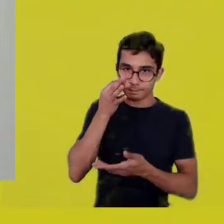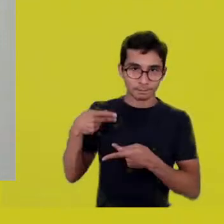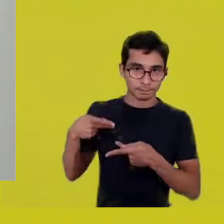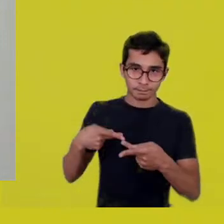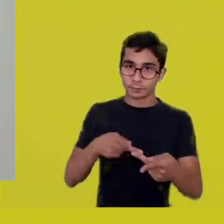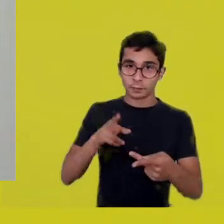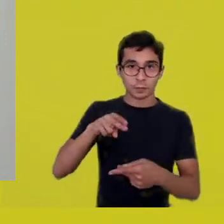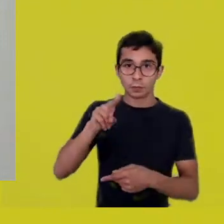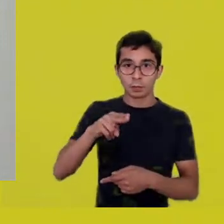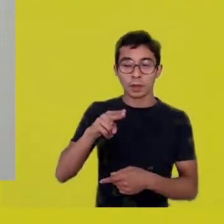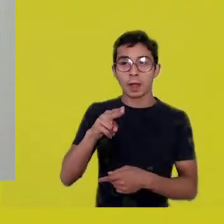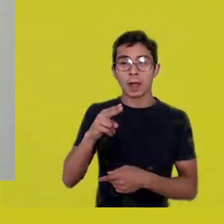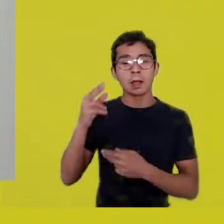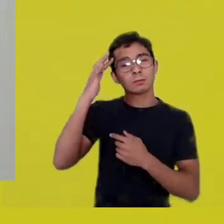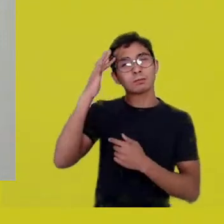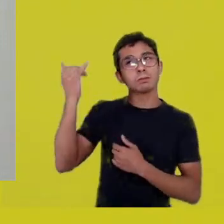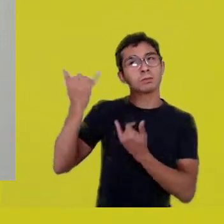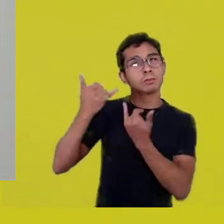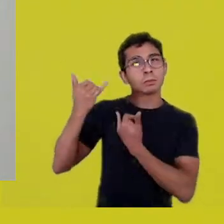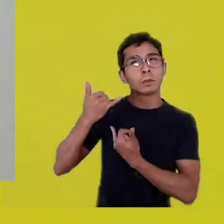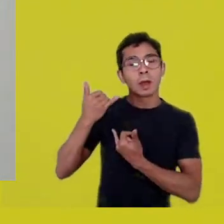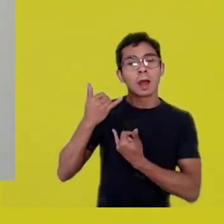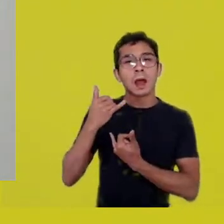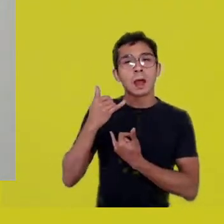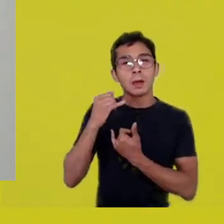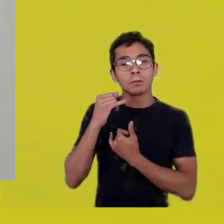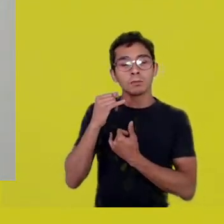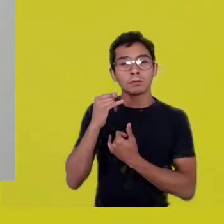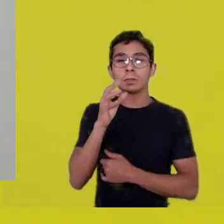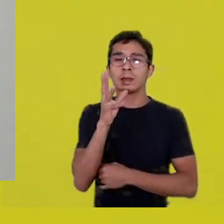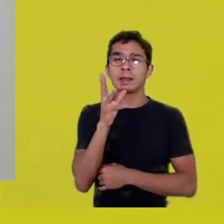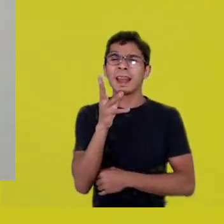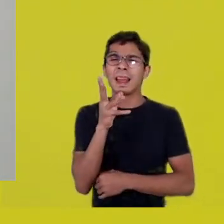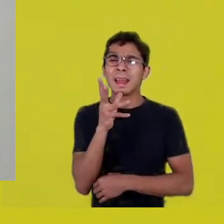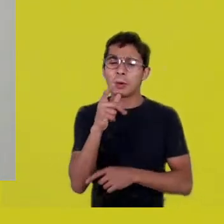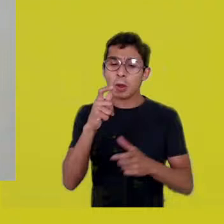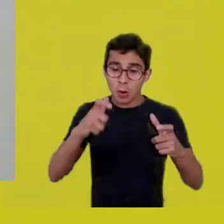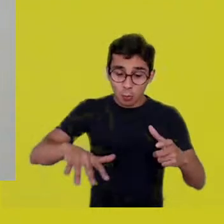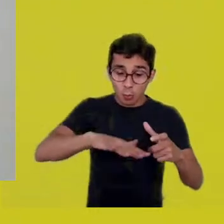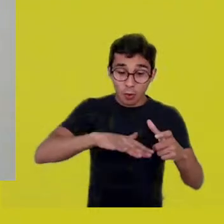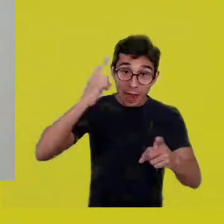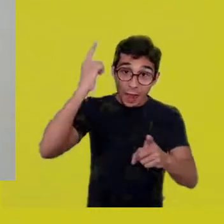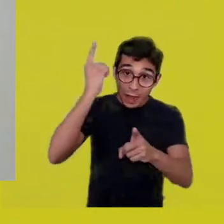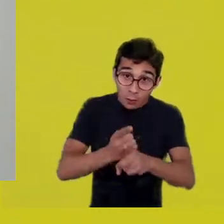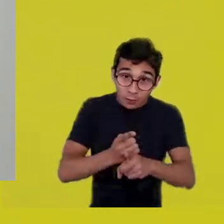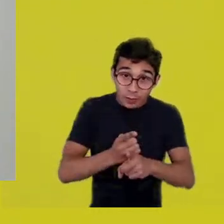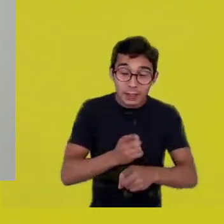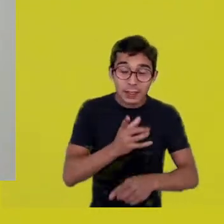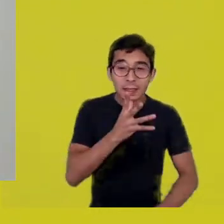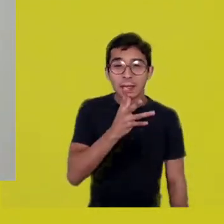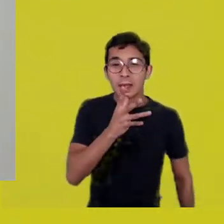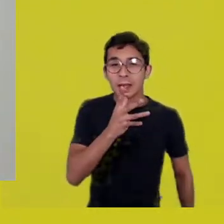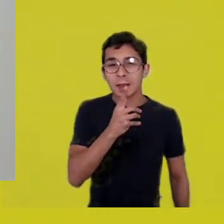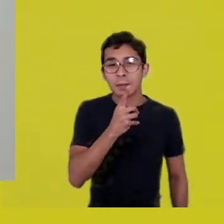and it took me 15 years to find it, 14 years to find this place I dreamed,